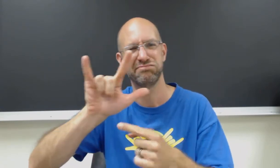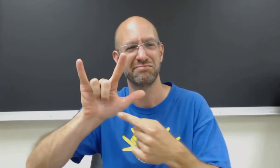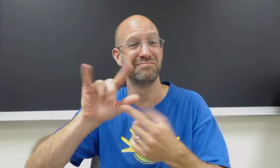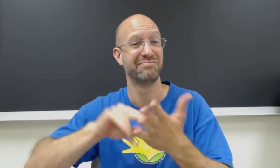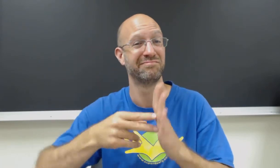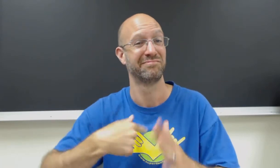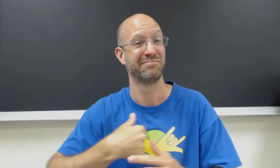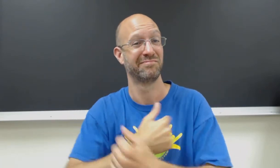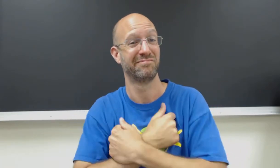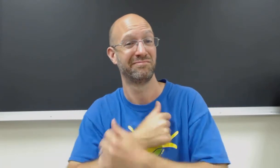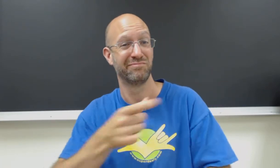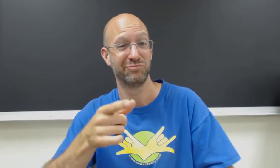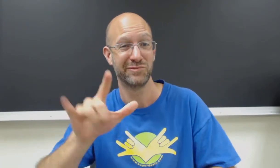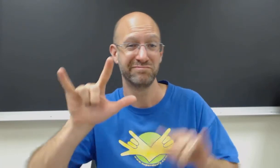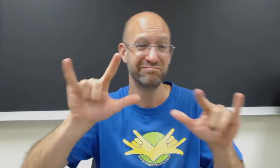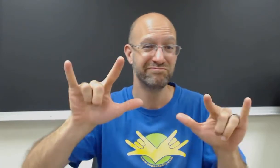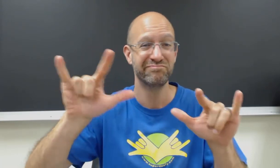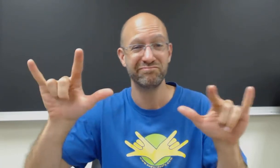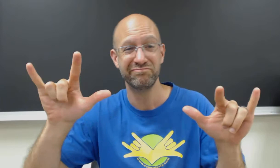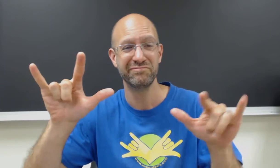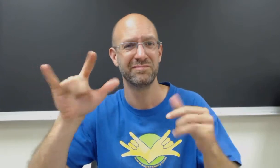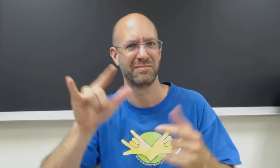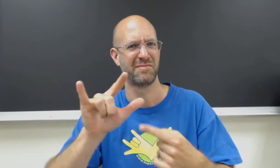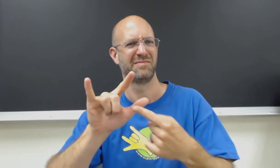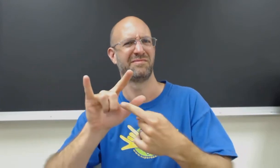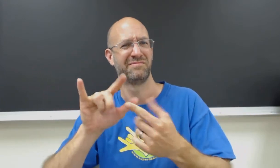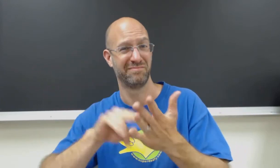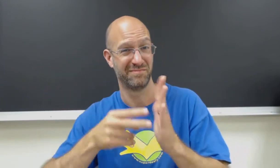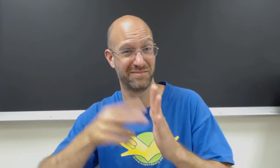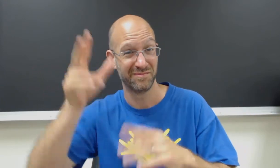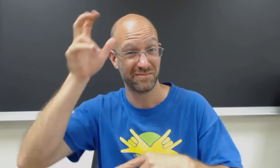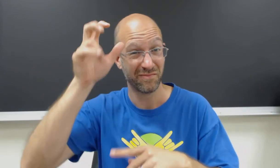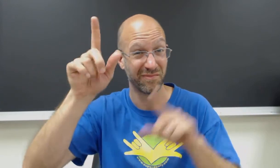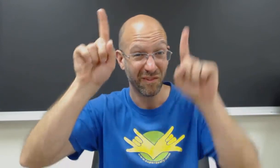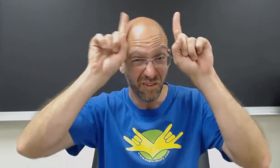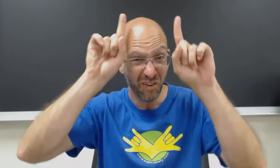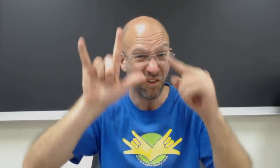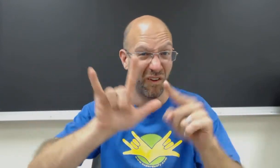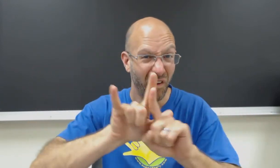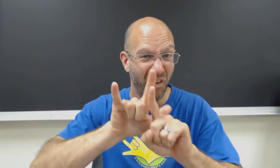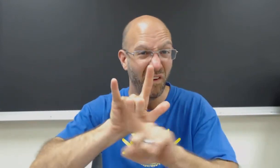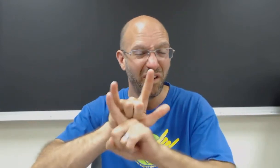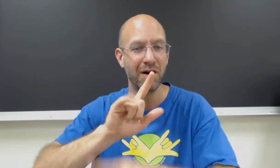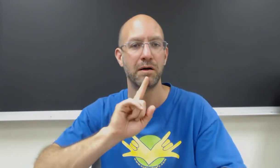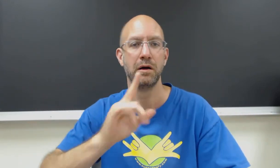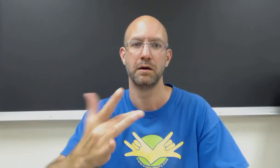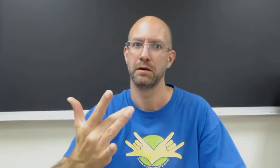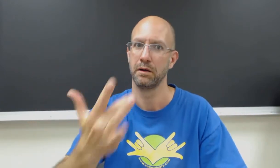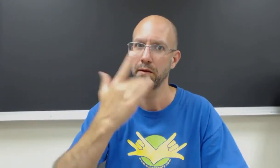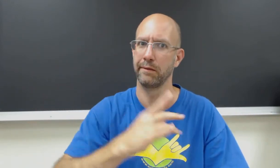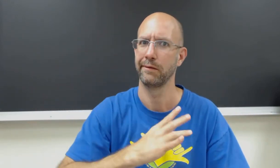That ILY-handshape means I Love You. Now he wants it to mean Devil Horns. That's really far out.